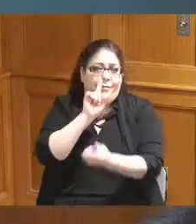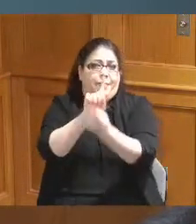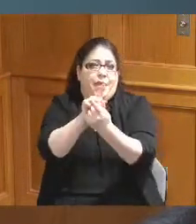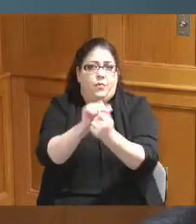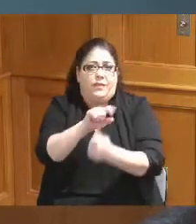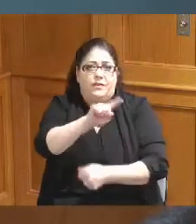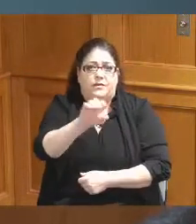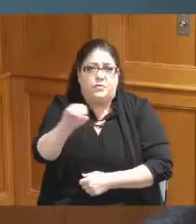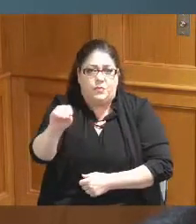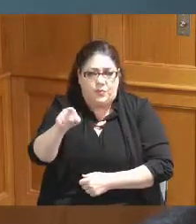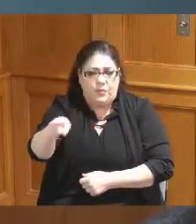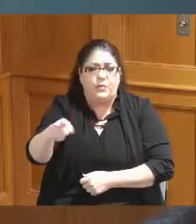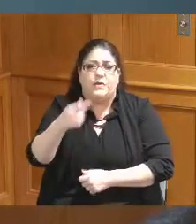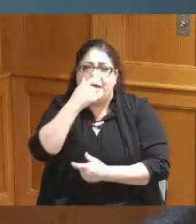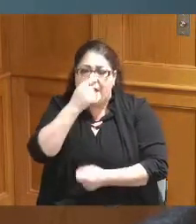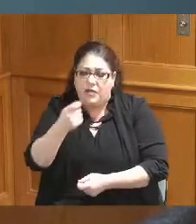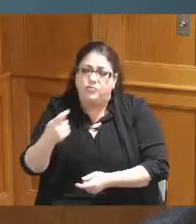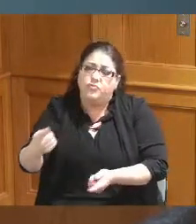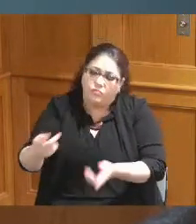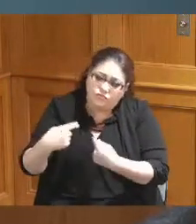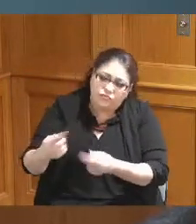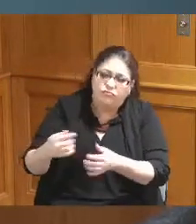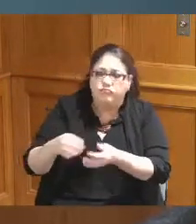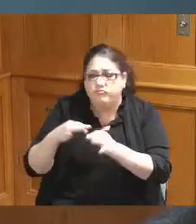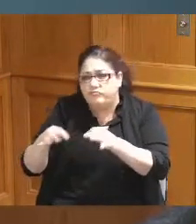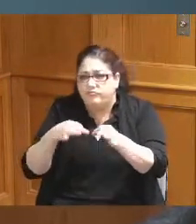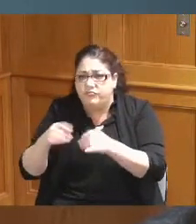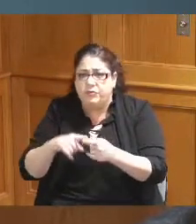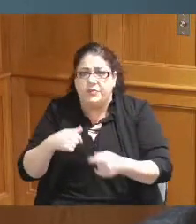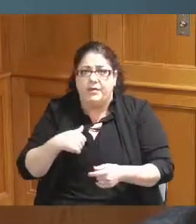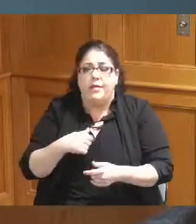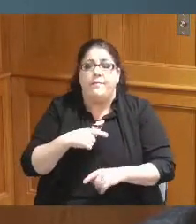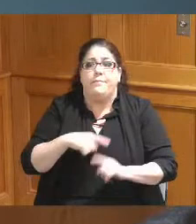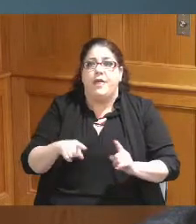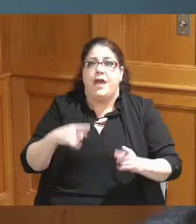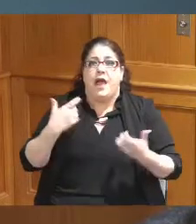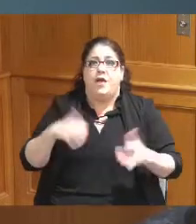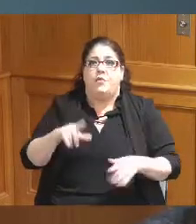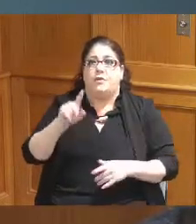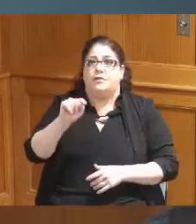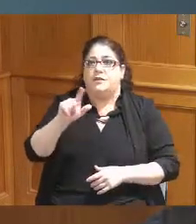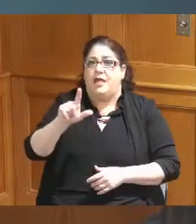know they're interested in going up or what have you but I don't want to have the TLRCs you know